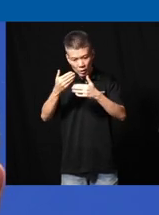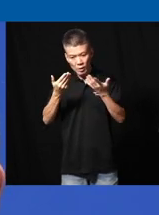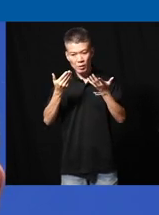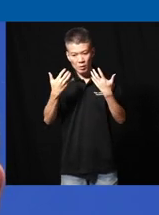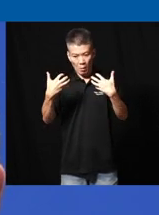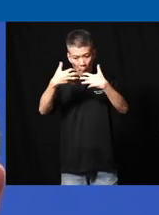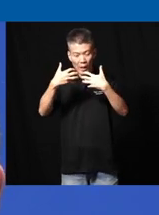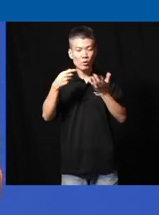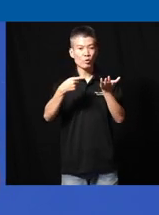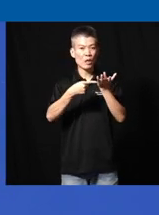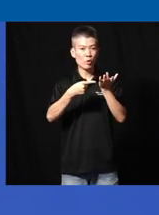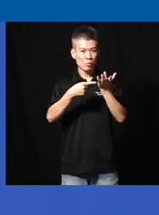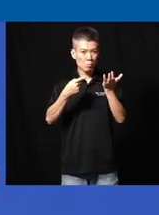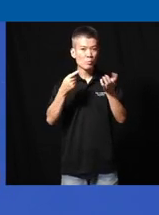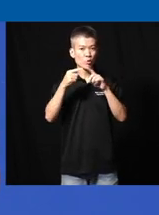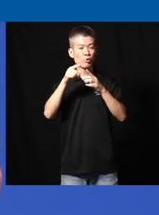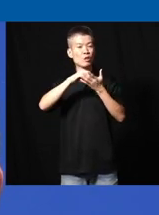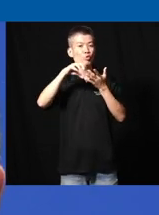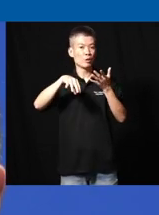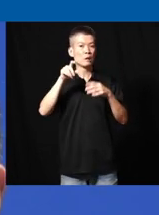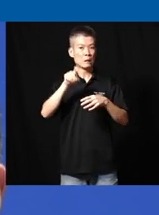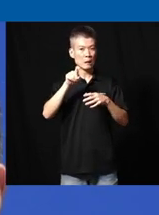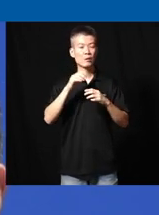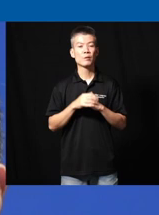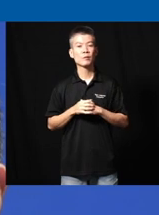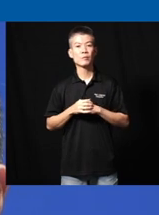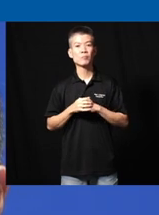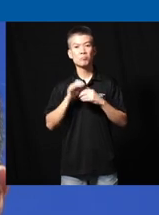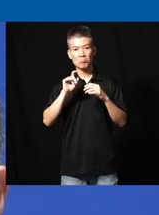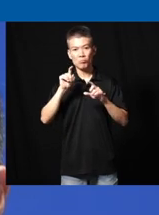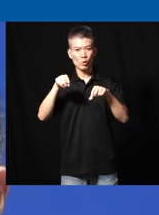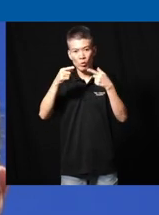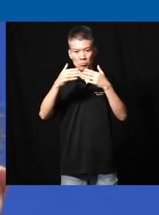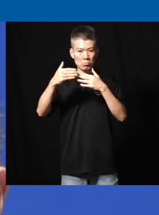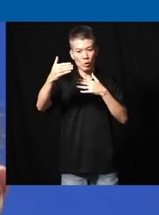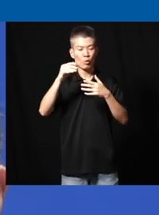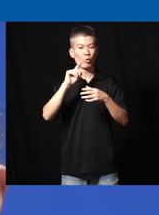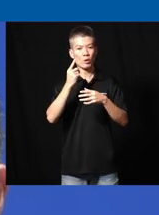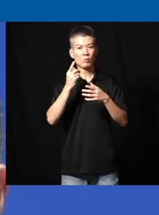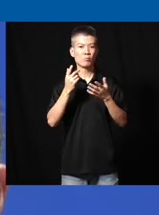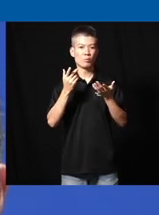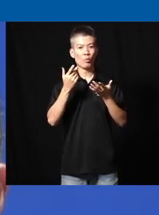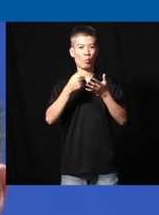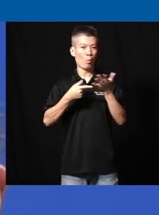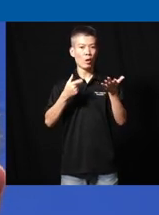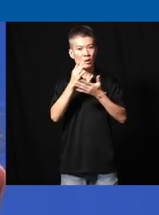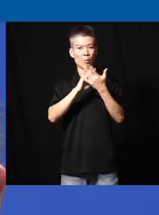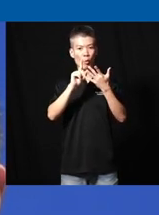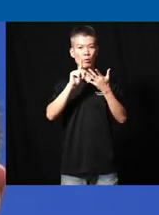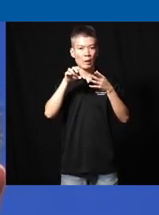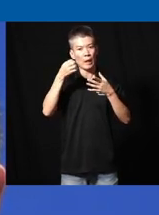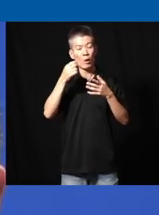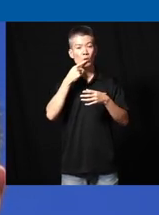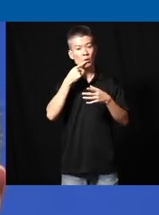the technology to the students needs has to go beyond just what someone else says it works for